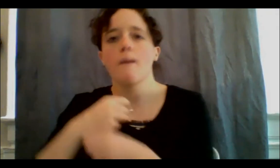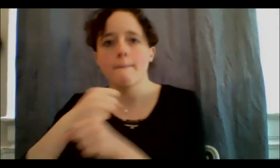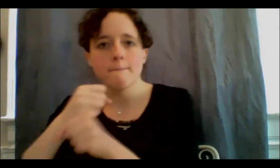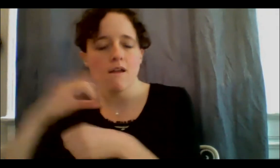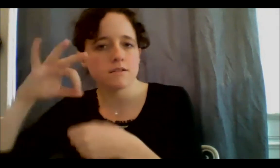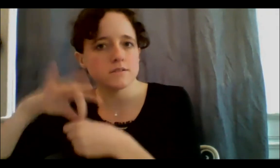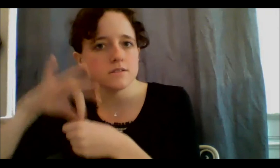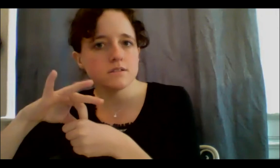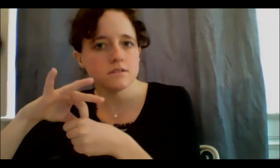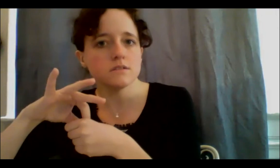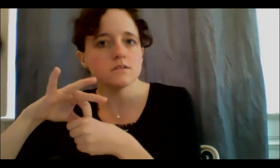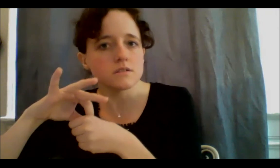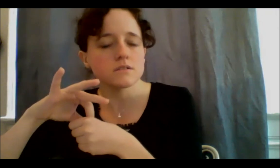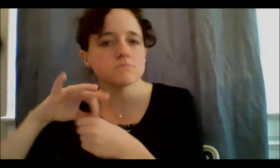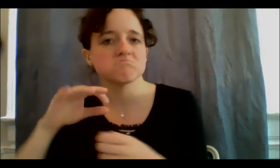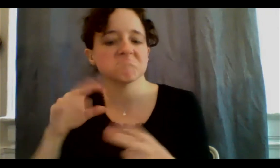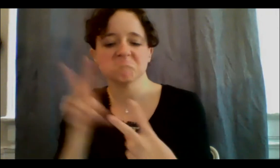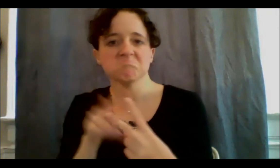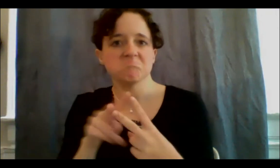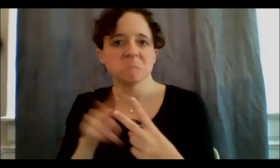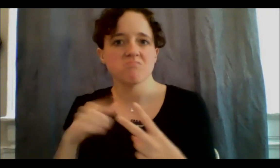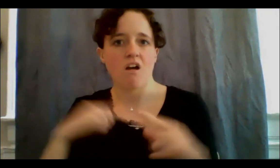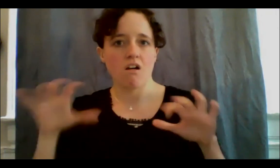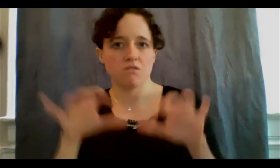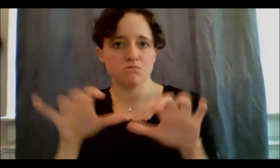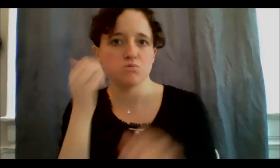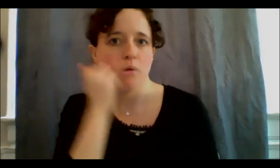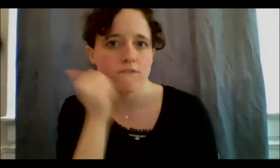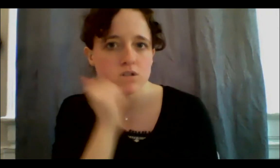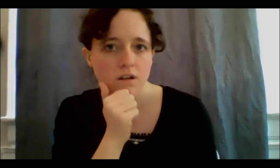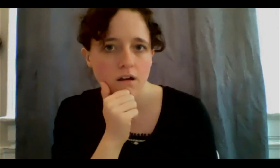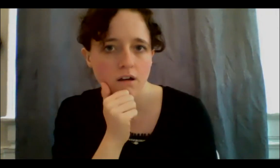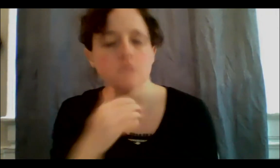but I do it and it's just so important that I acknowledge that I need help and I